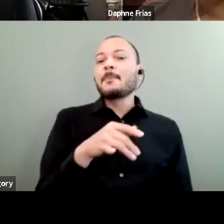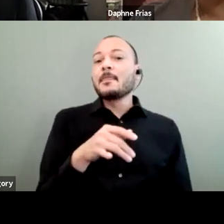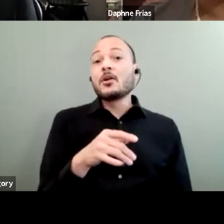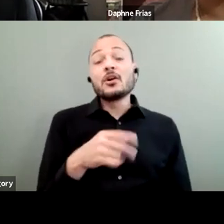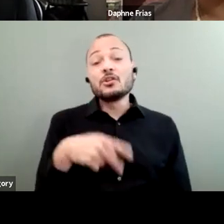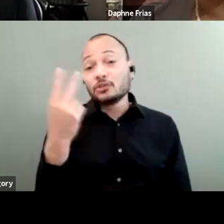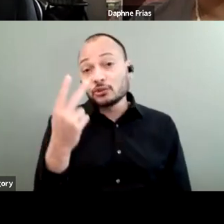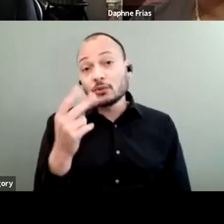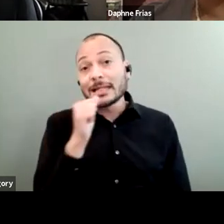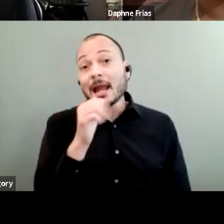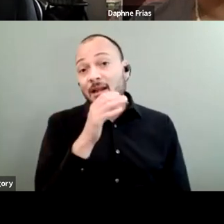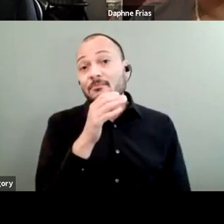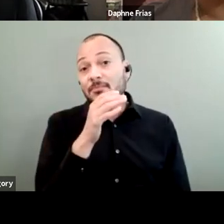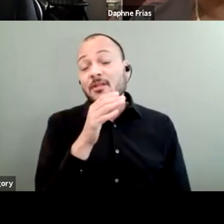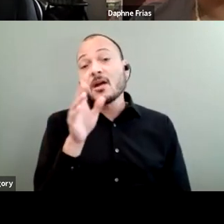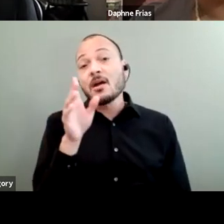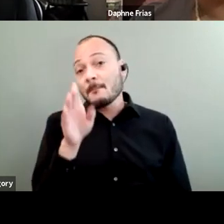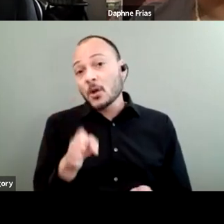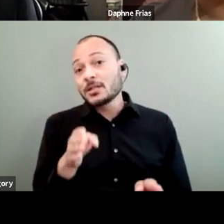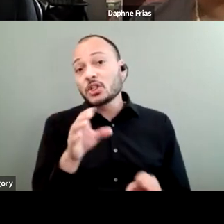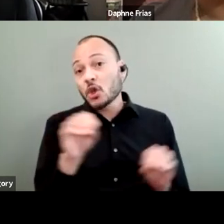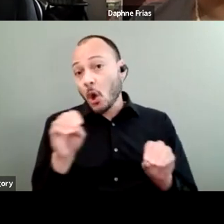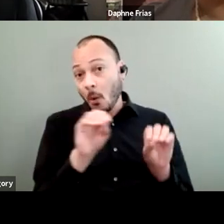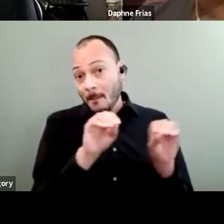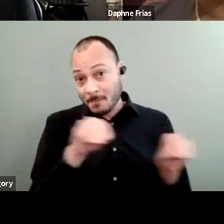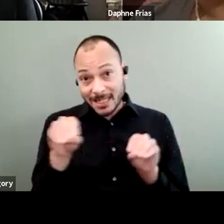who had limited mobility didn't survive.